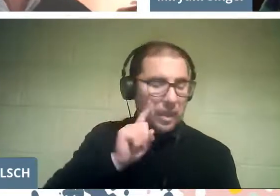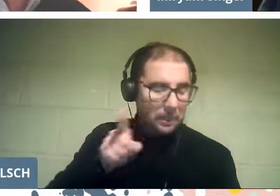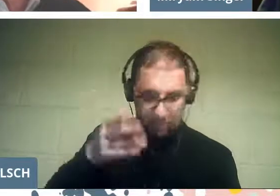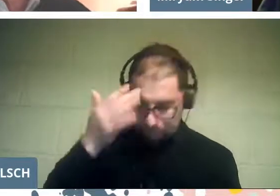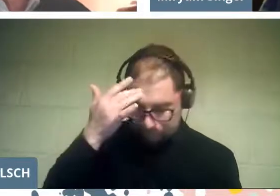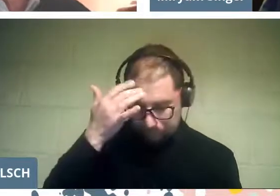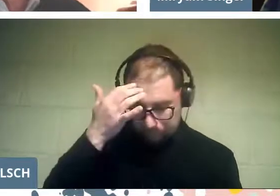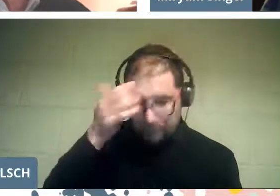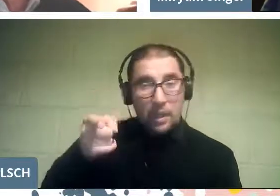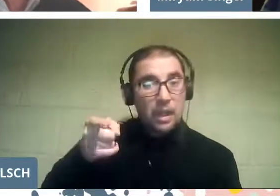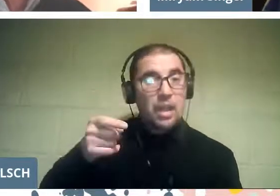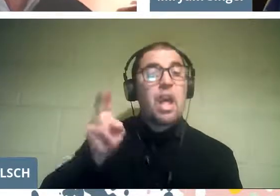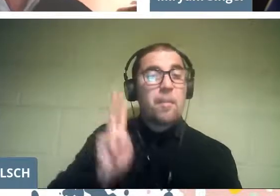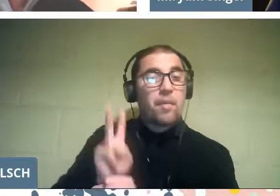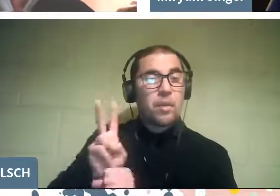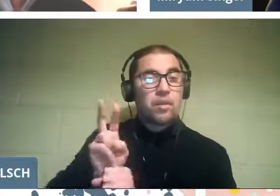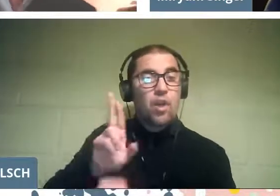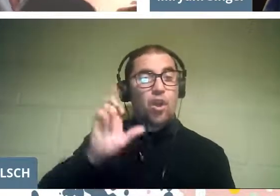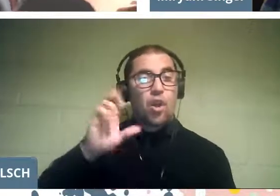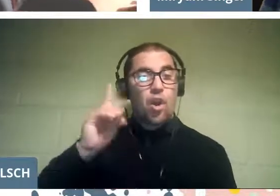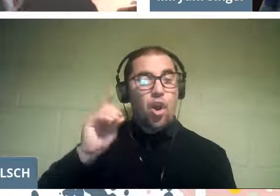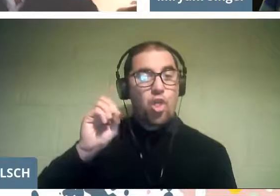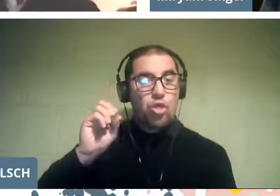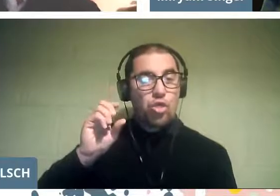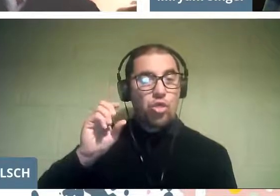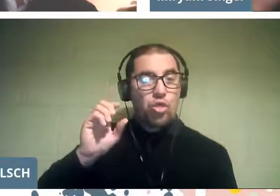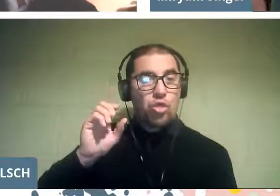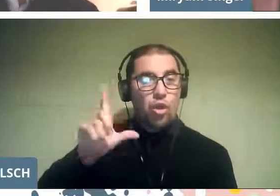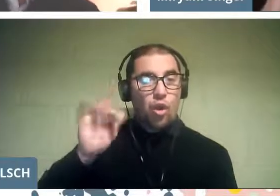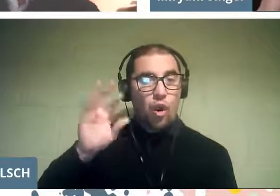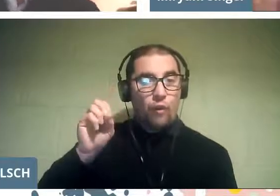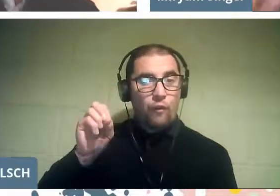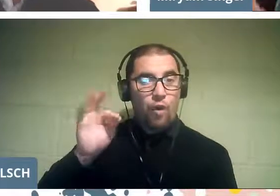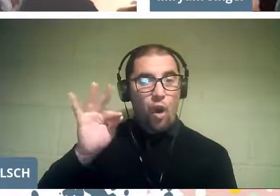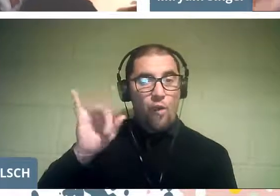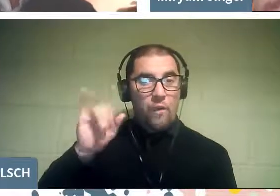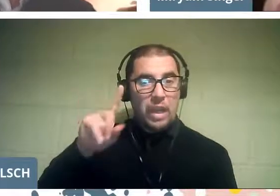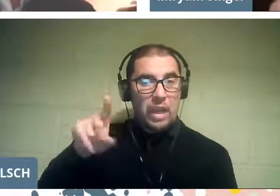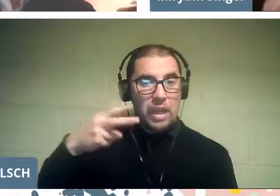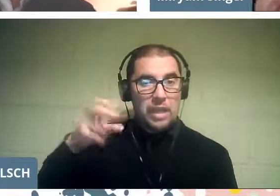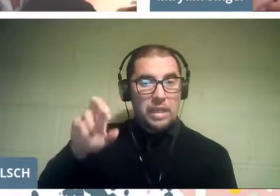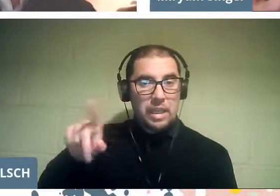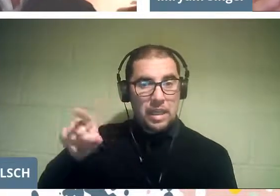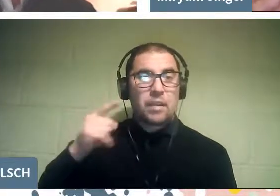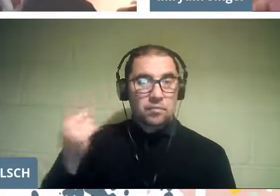by master Rodolfo Fischer, and that opera combined professional singers